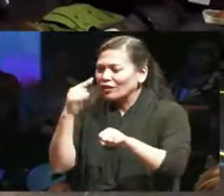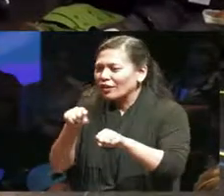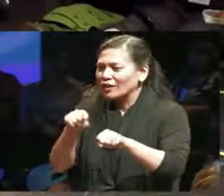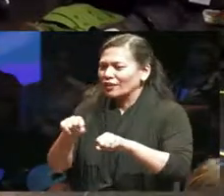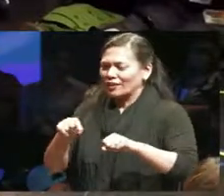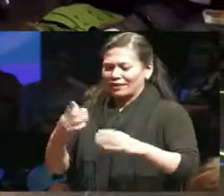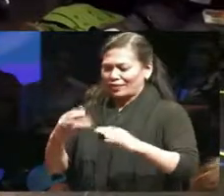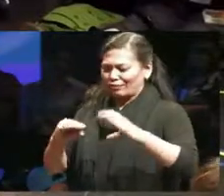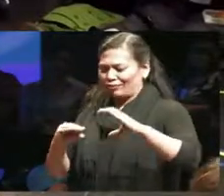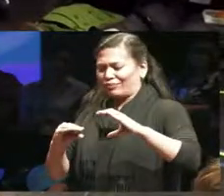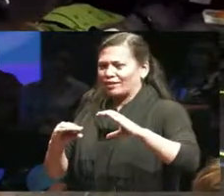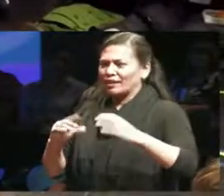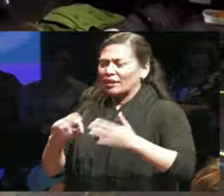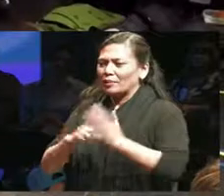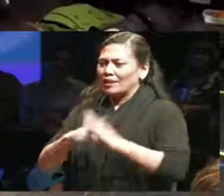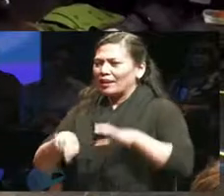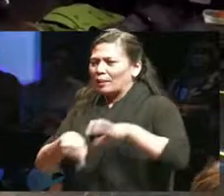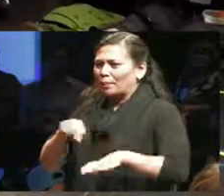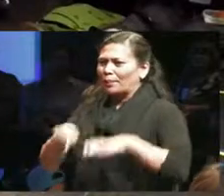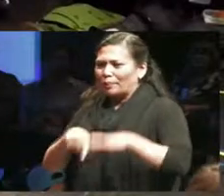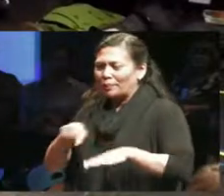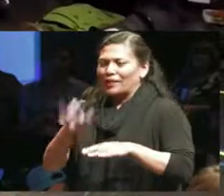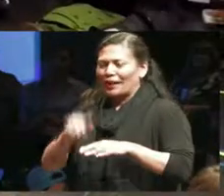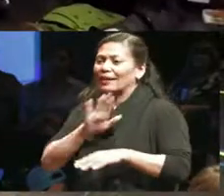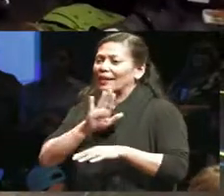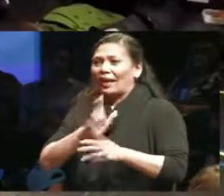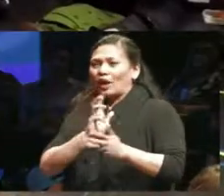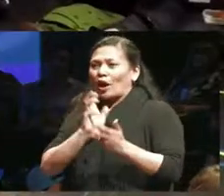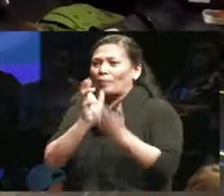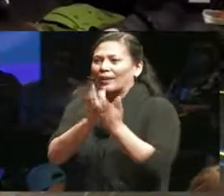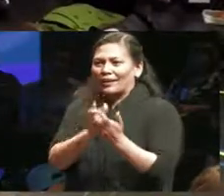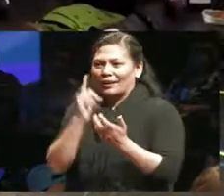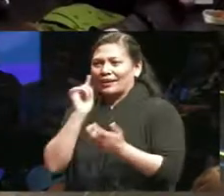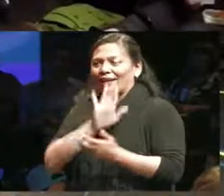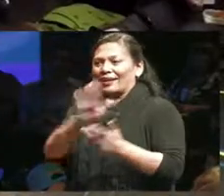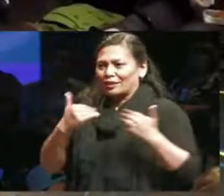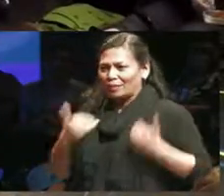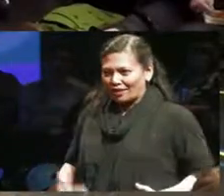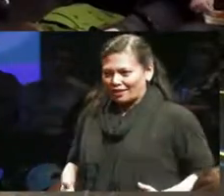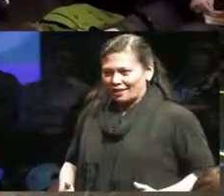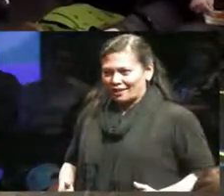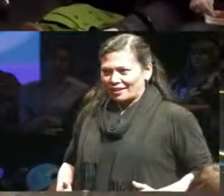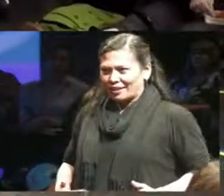bigger than the other so that he could limp and that was an accommodation made by the theater to accommodate his ability to make him appear to be